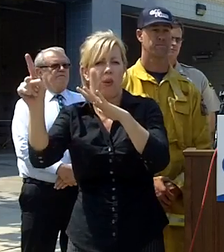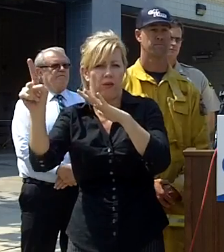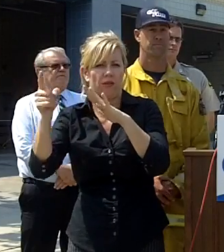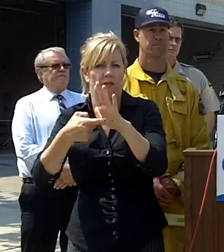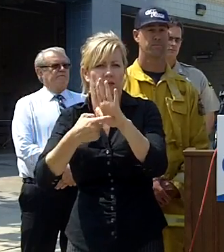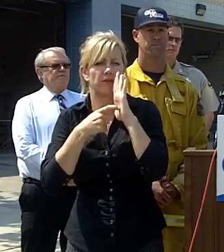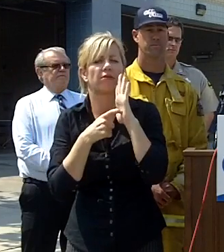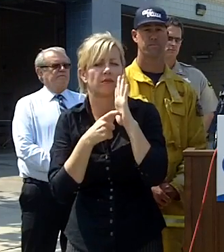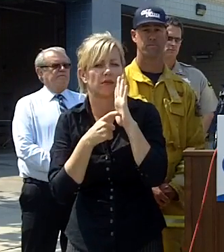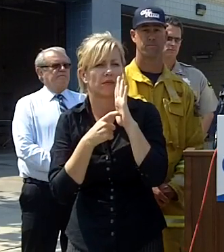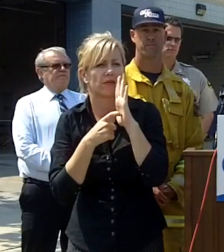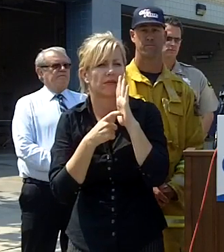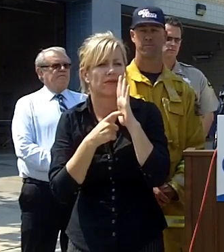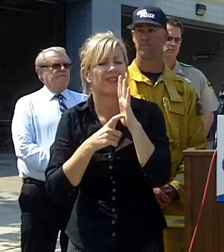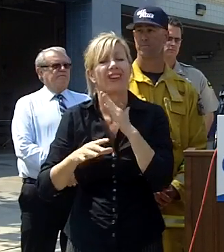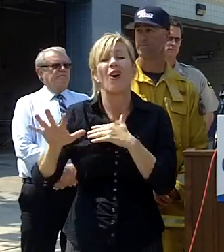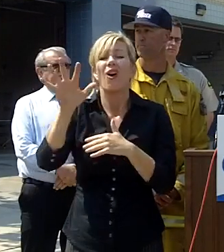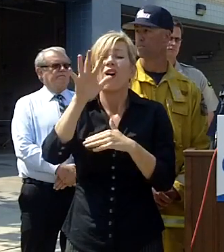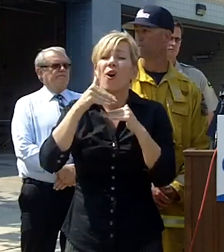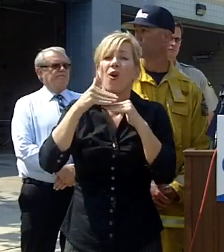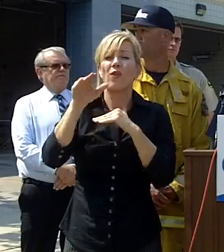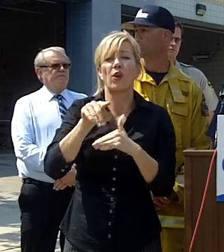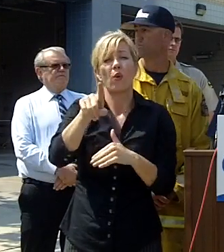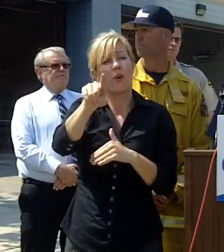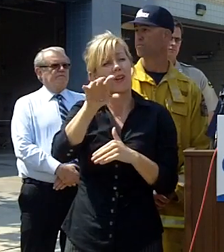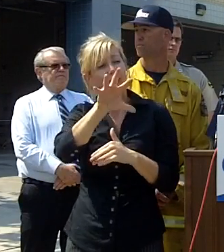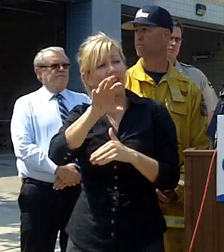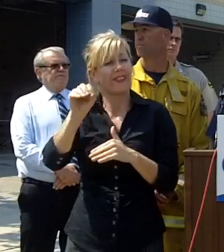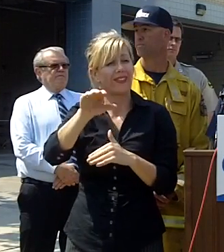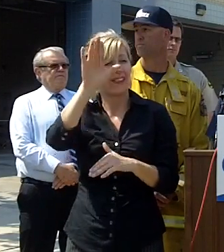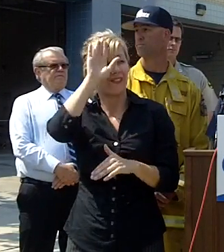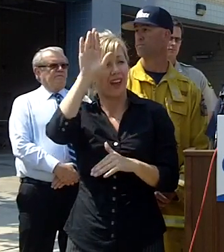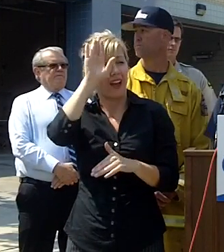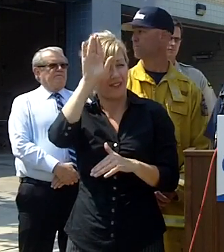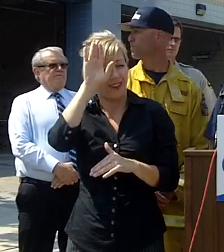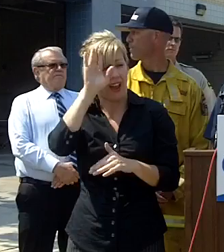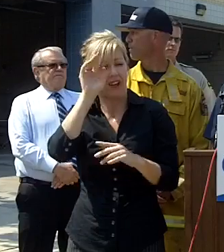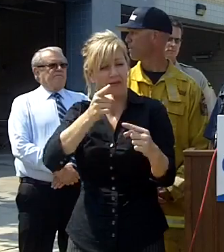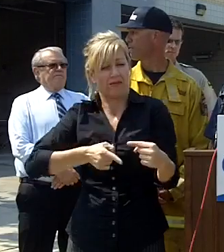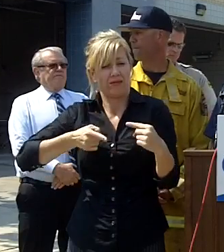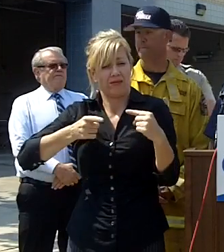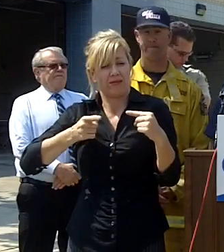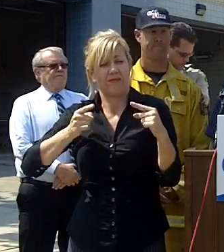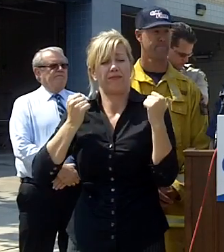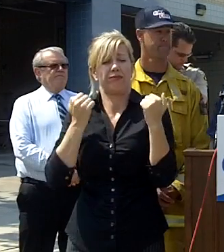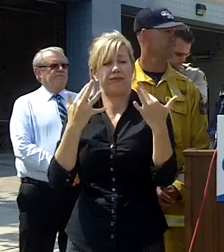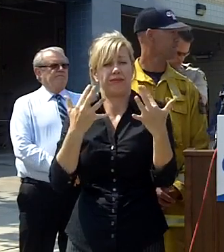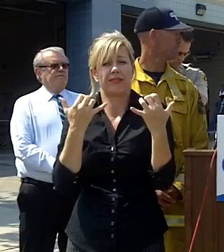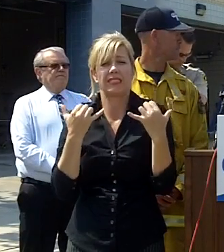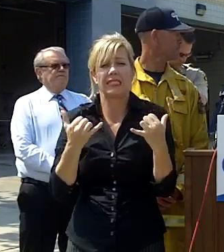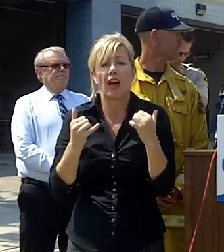a hundred and fifty firefighters on this fire from mostly the local area and cal fire support